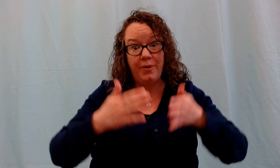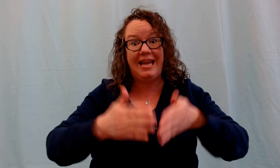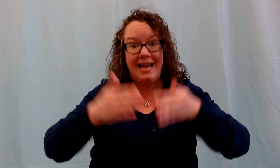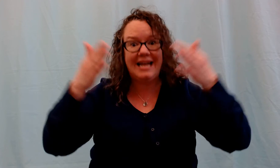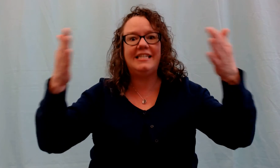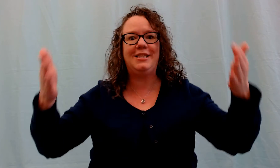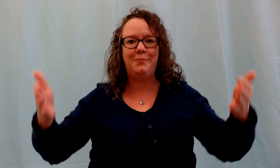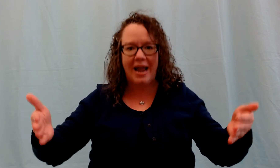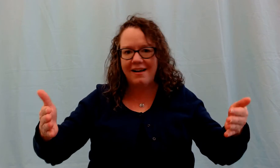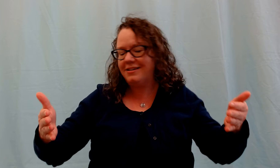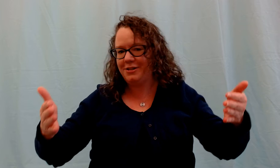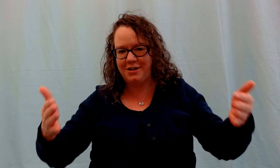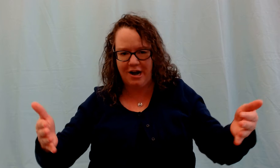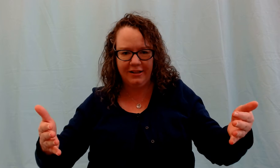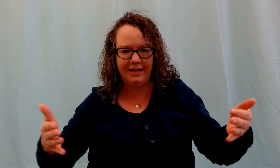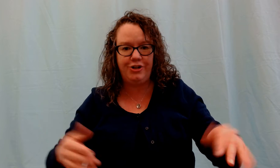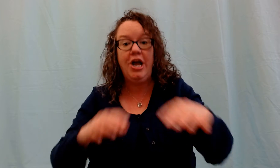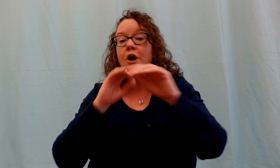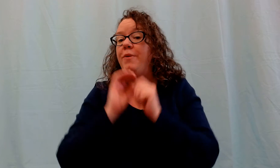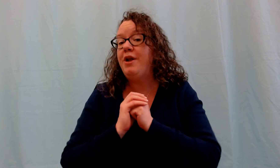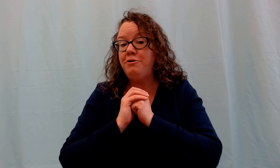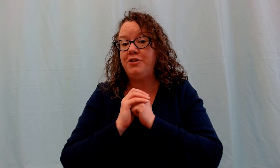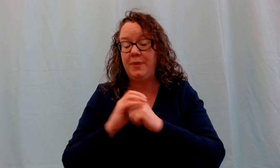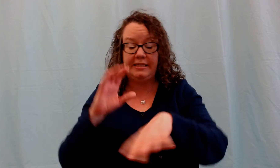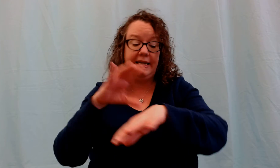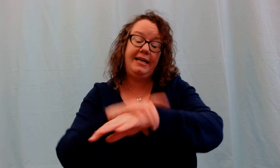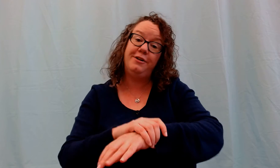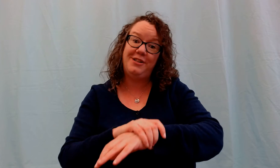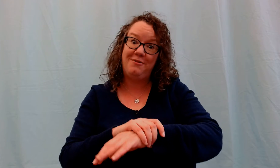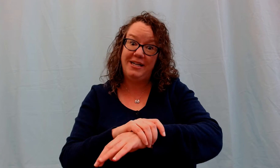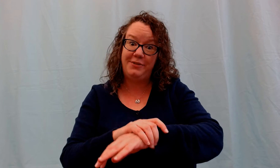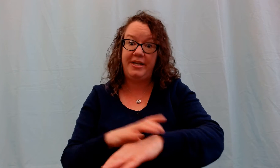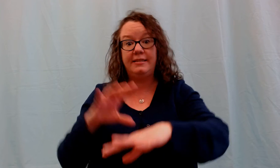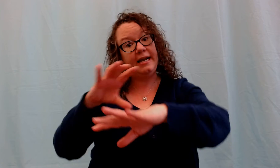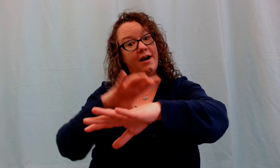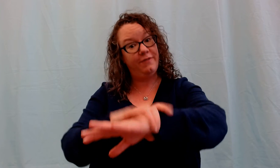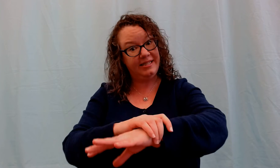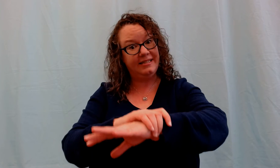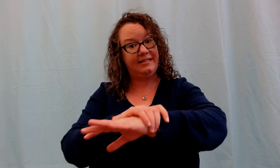we can expand the knowledge. We don't just want to say here's our wrist. We can say our wrist is